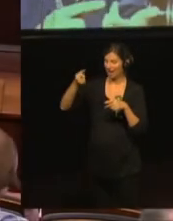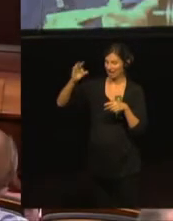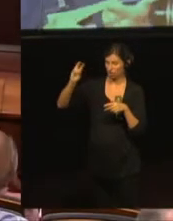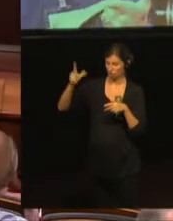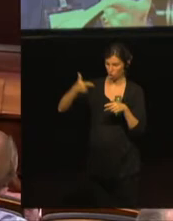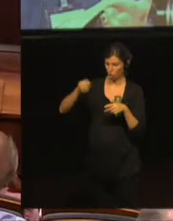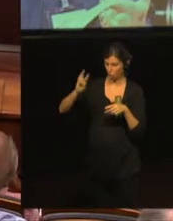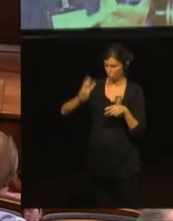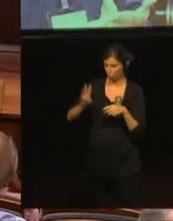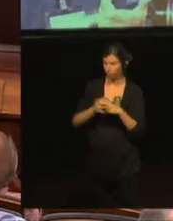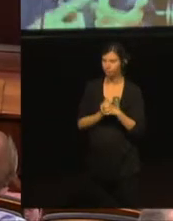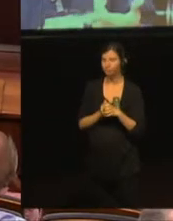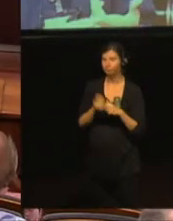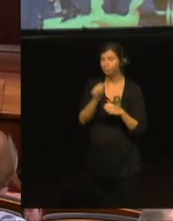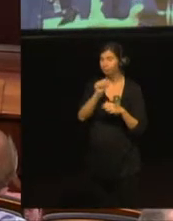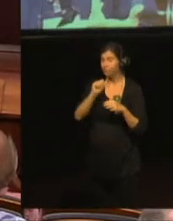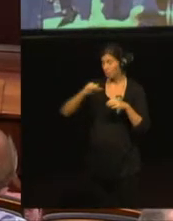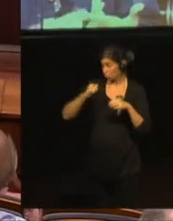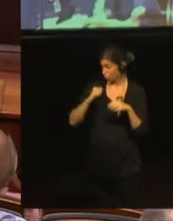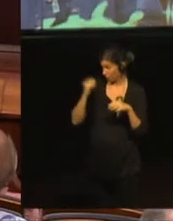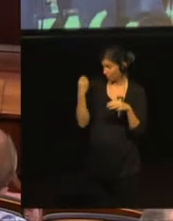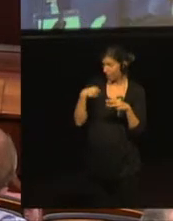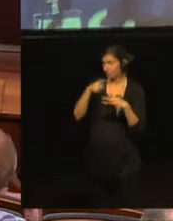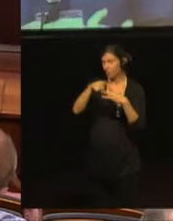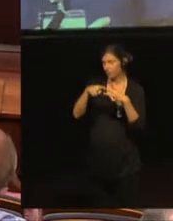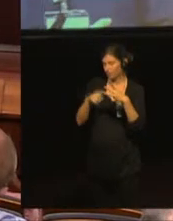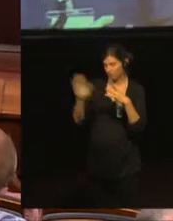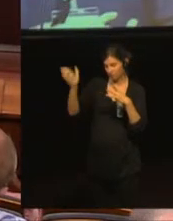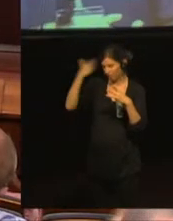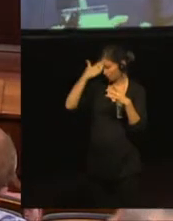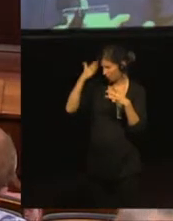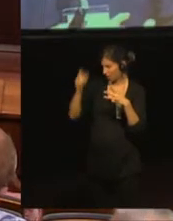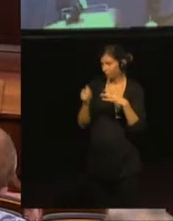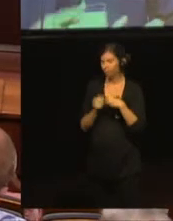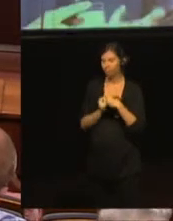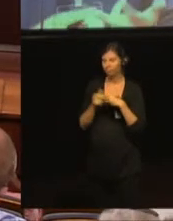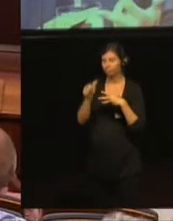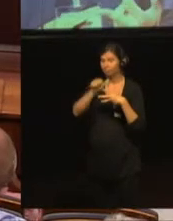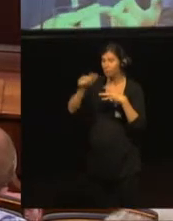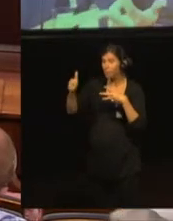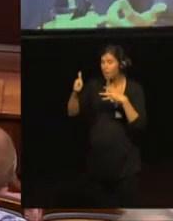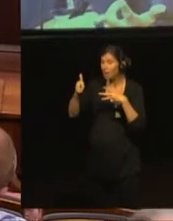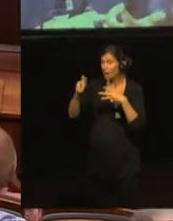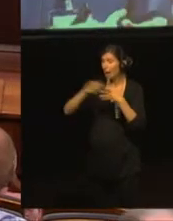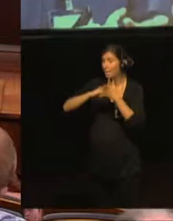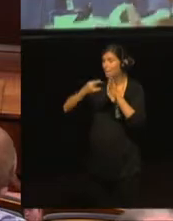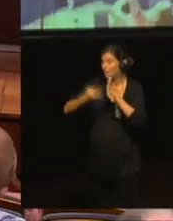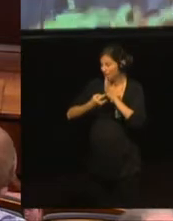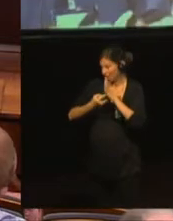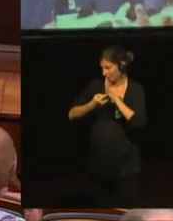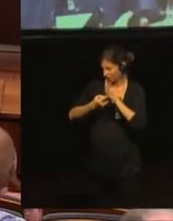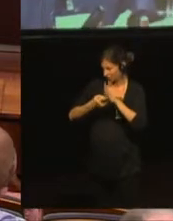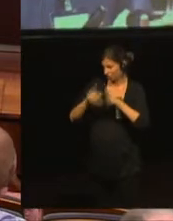One to confirm the implementation plan of the project, Then, to establish working groups.